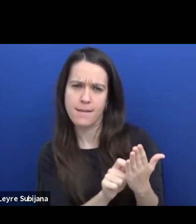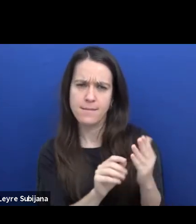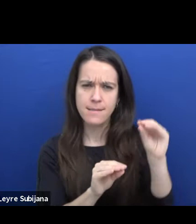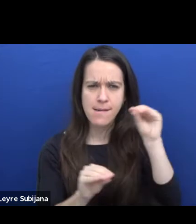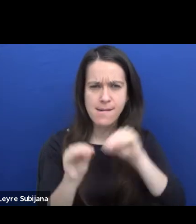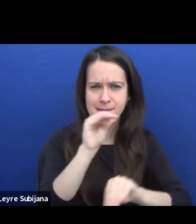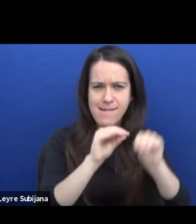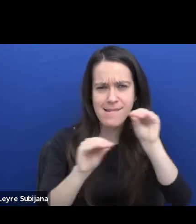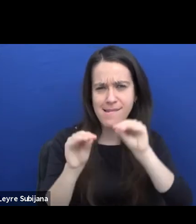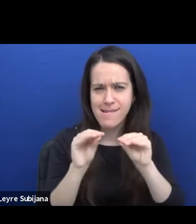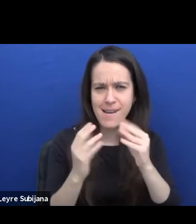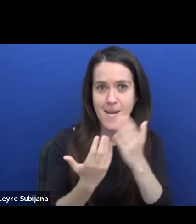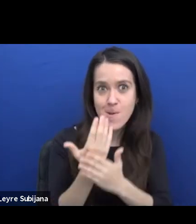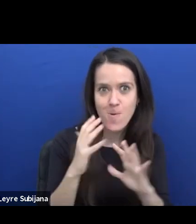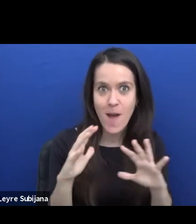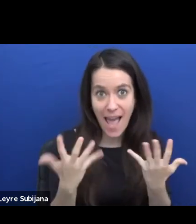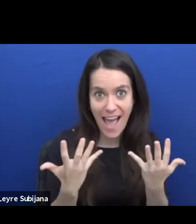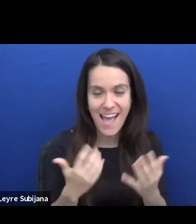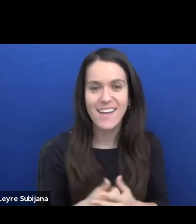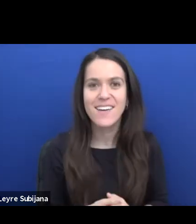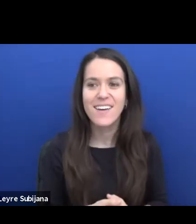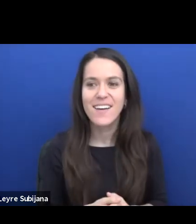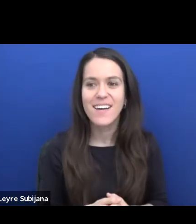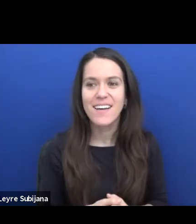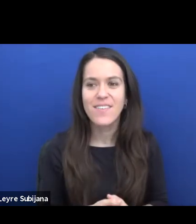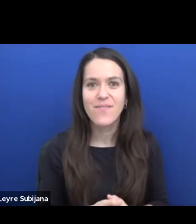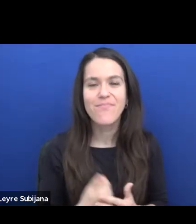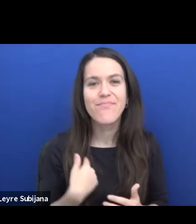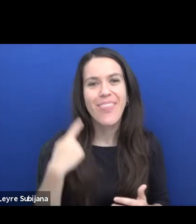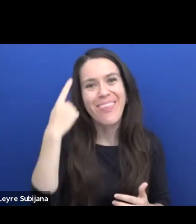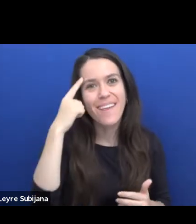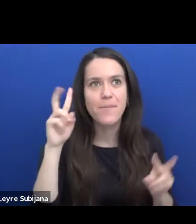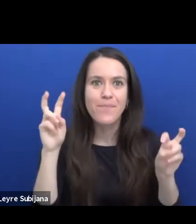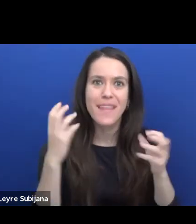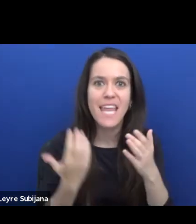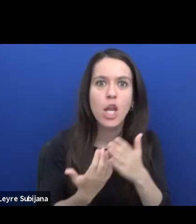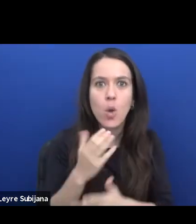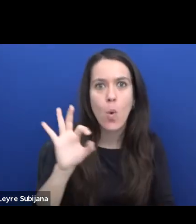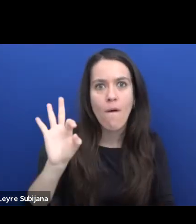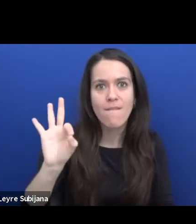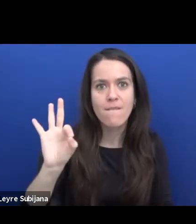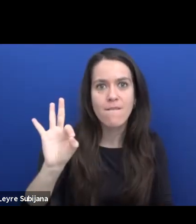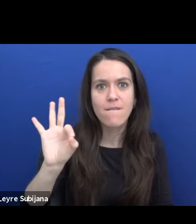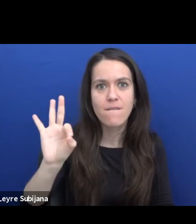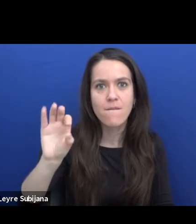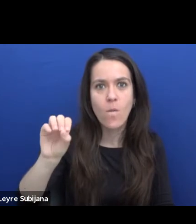because I think like new formats, it's kind of over-exaggerating often